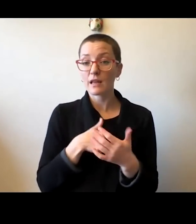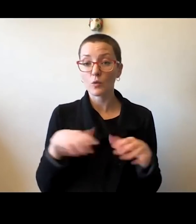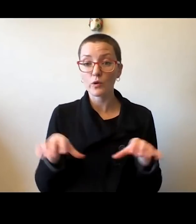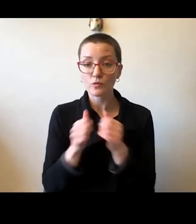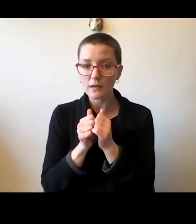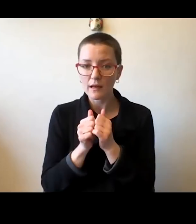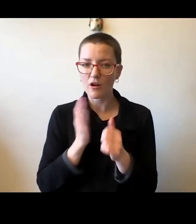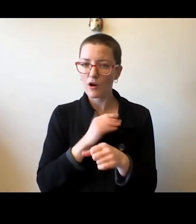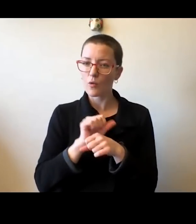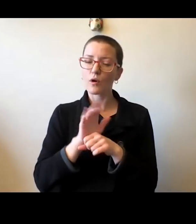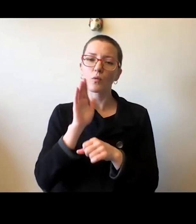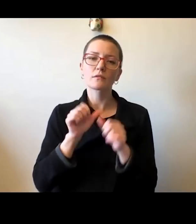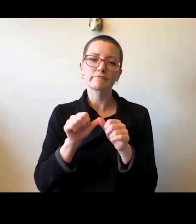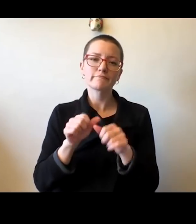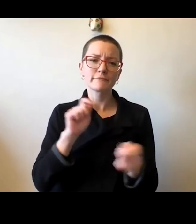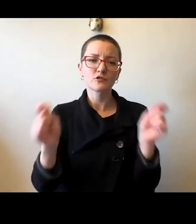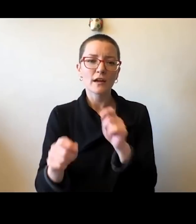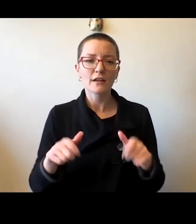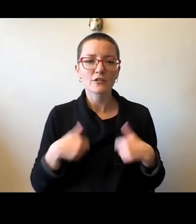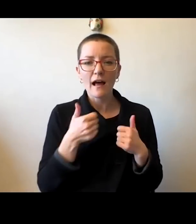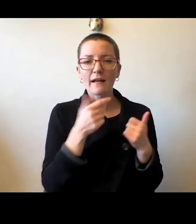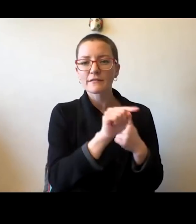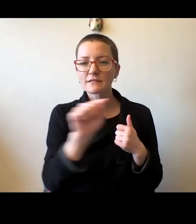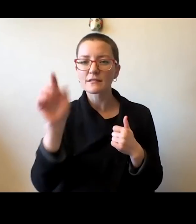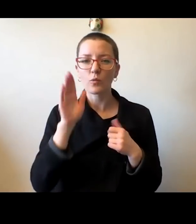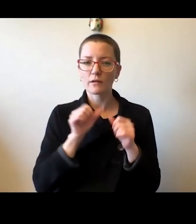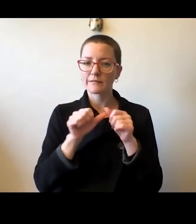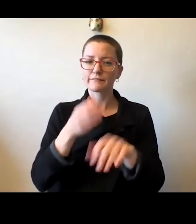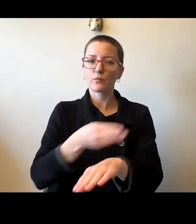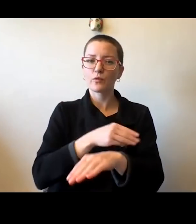it will improve the world around us, and it will help everyone